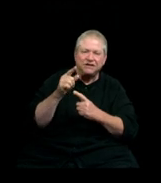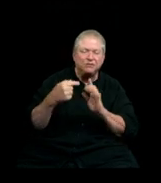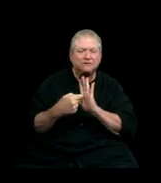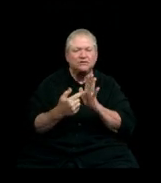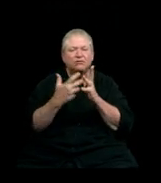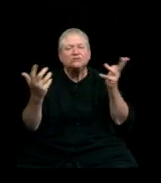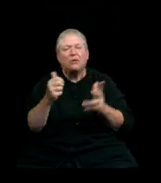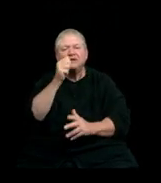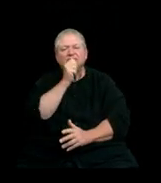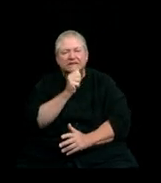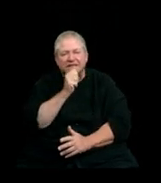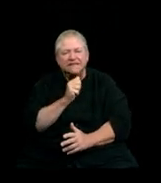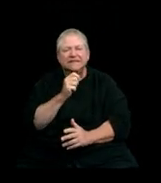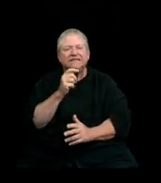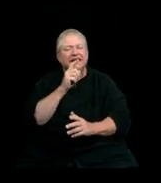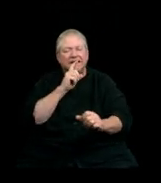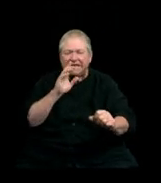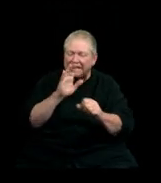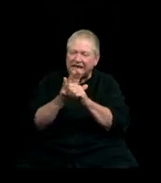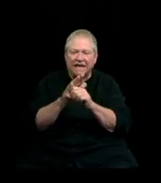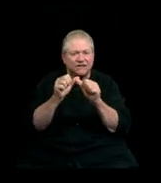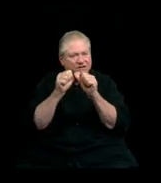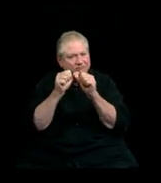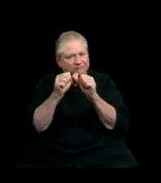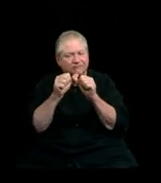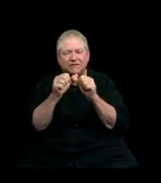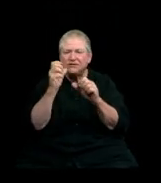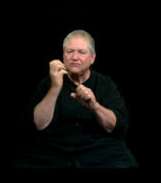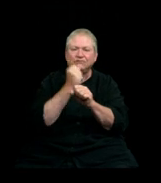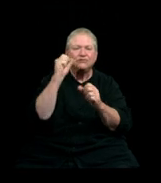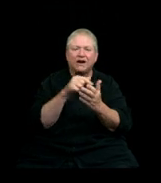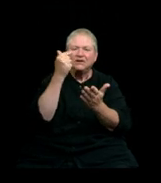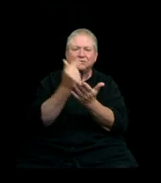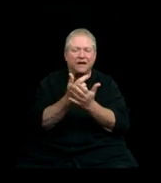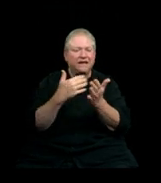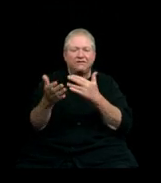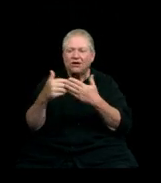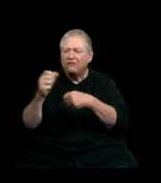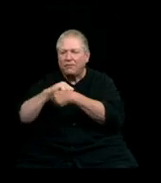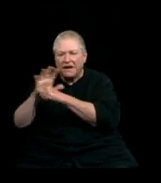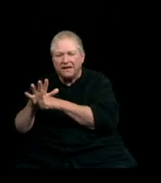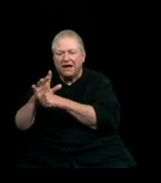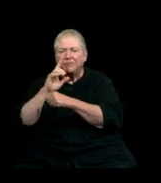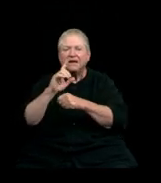and dedication to get to this moment. Despite the challenges of a global pandemic, remote learning, social dislocation,